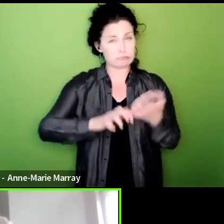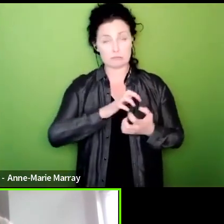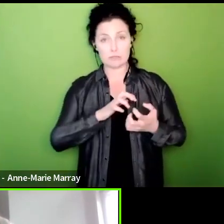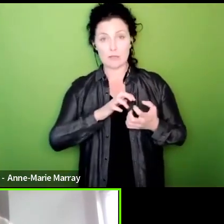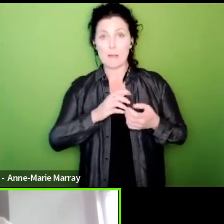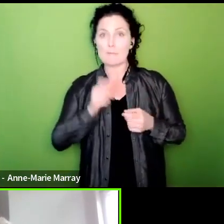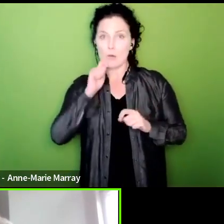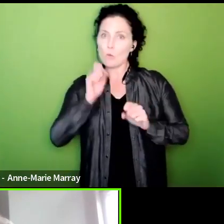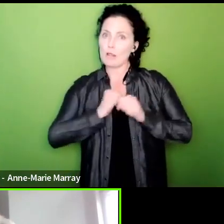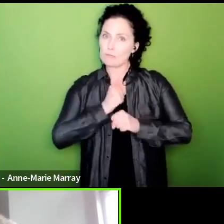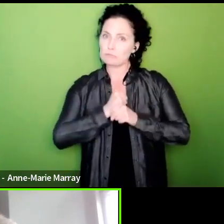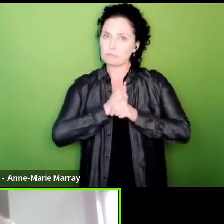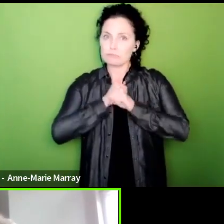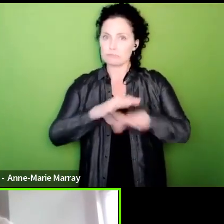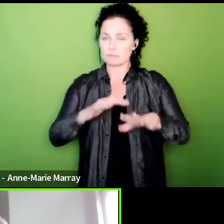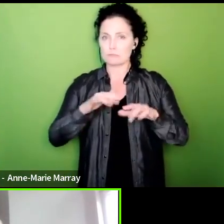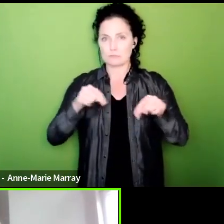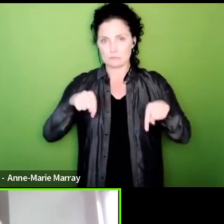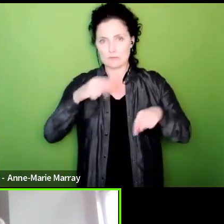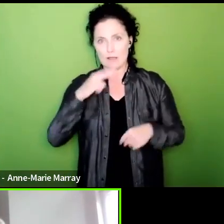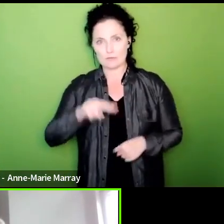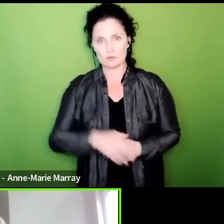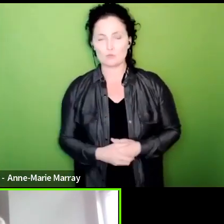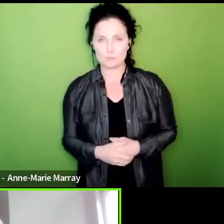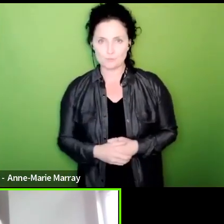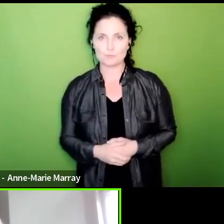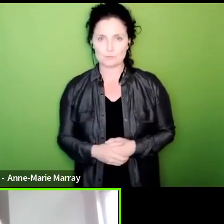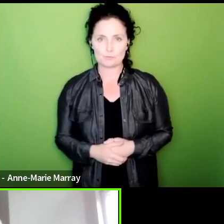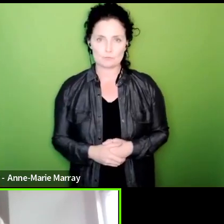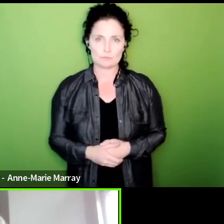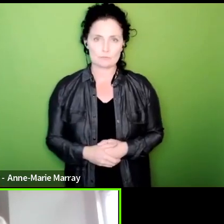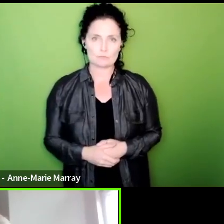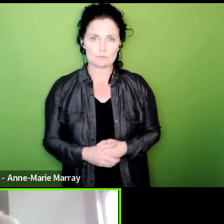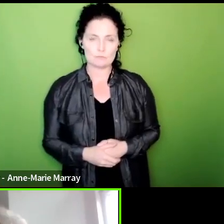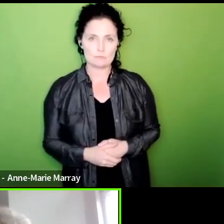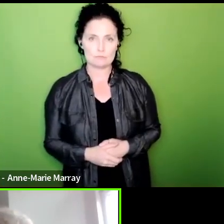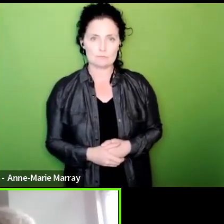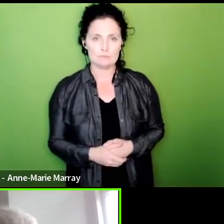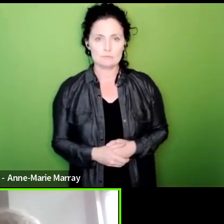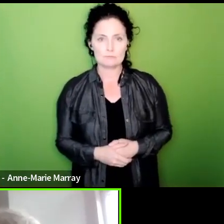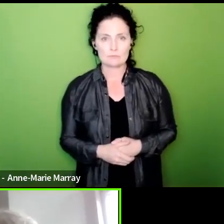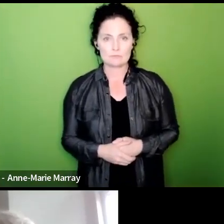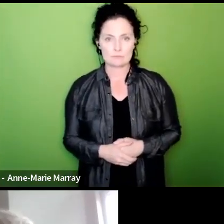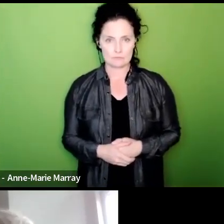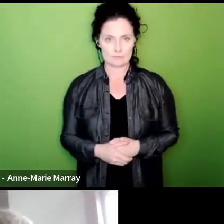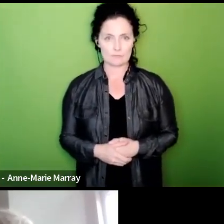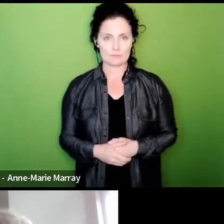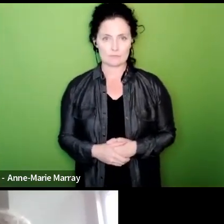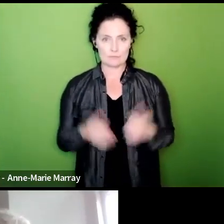will get it at the same time as employers have to be notified which is below okay thanks Mark